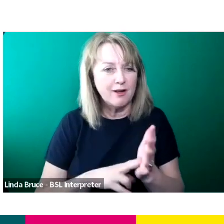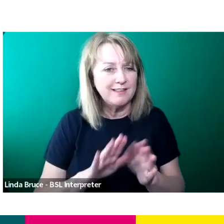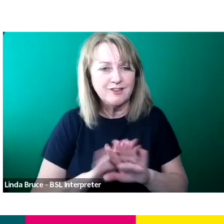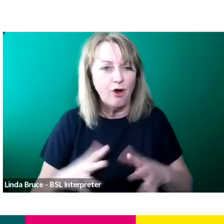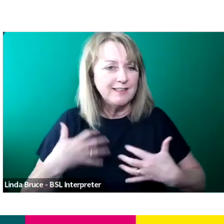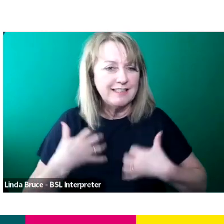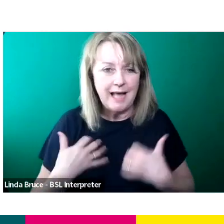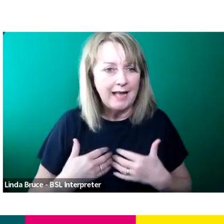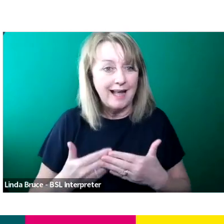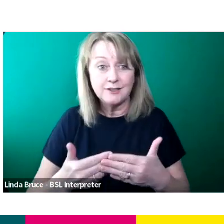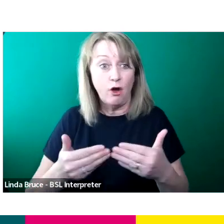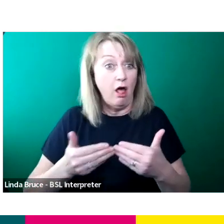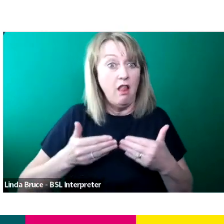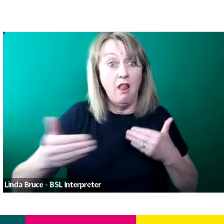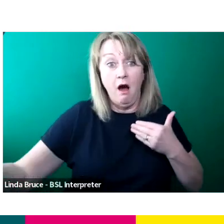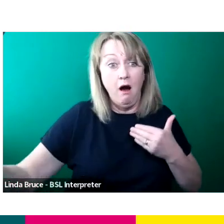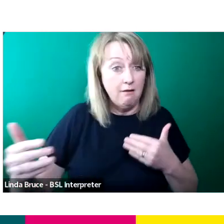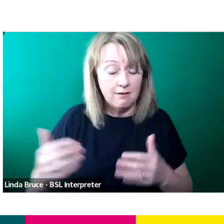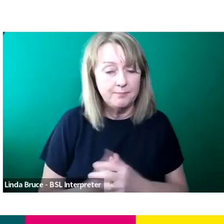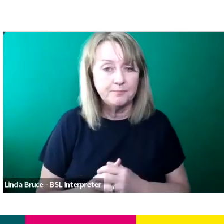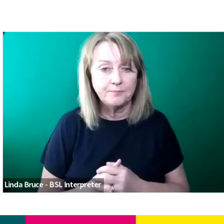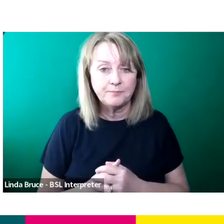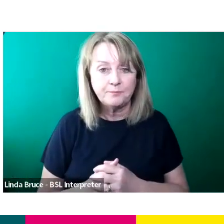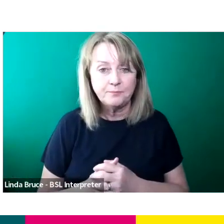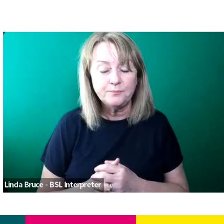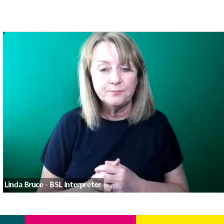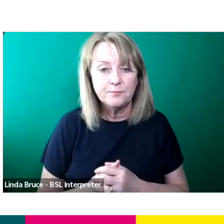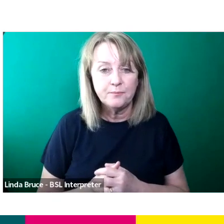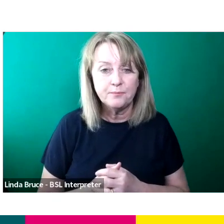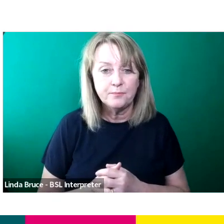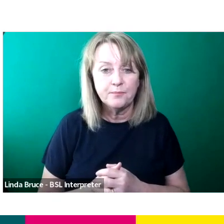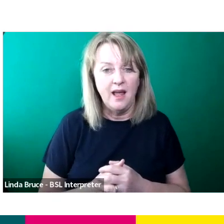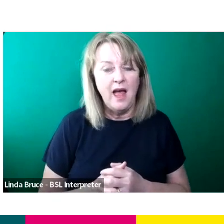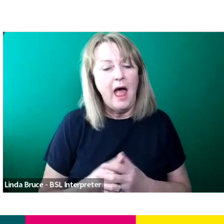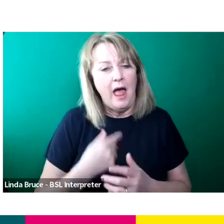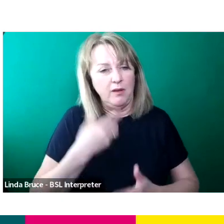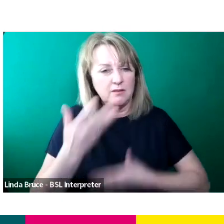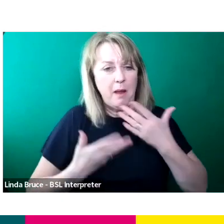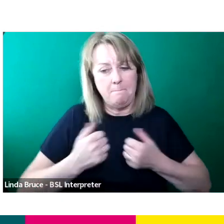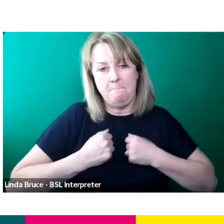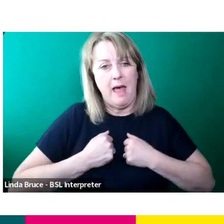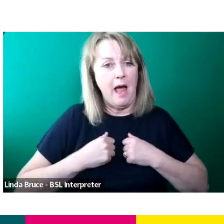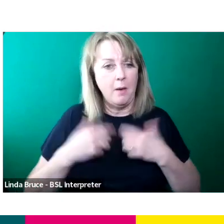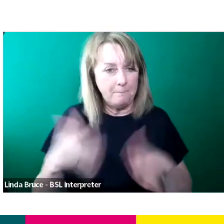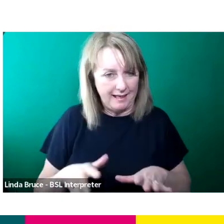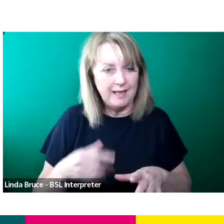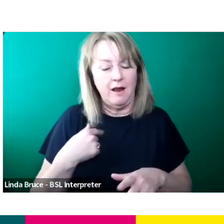But yeah, so bit of background for me and then I'll talk about what I kind of do at the moment as part of my role.